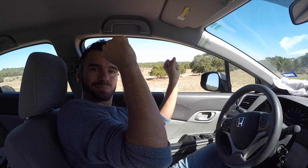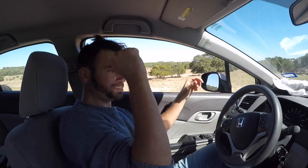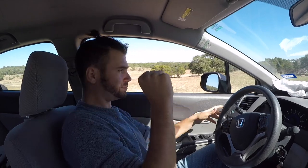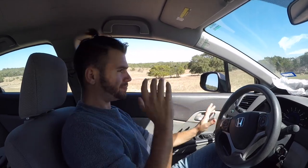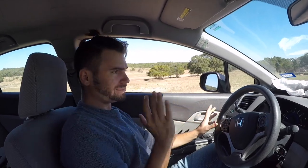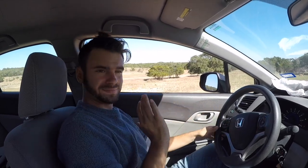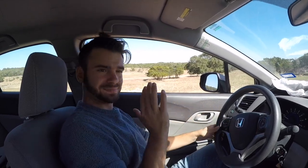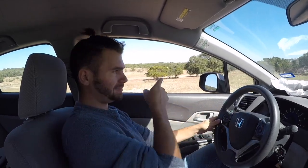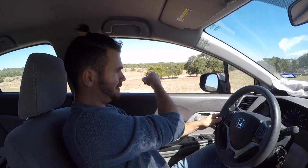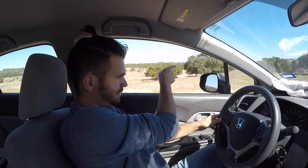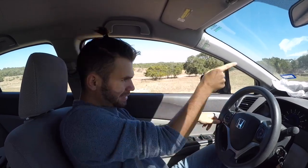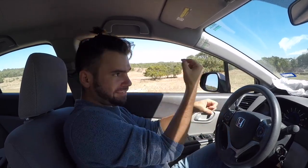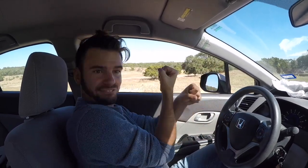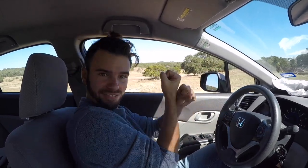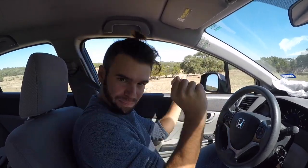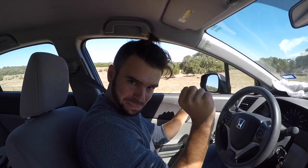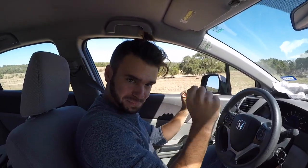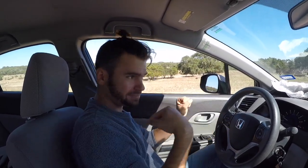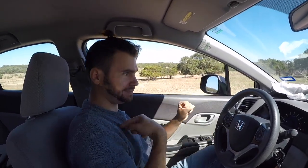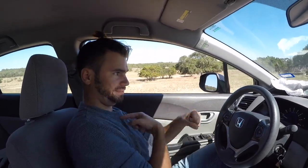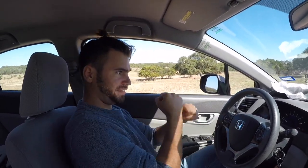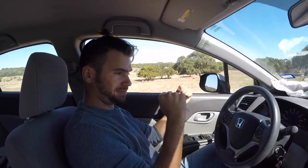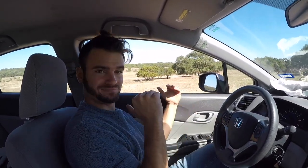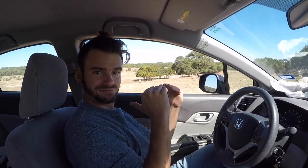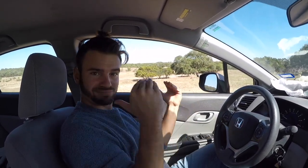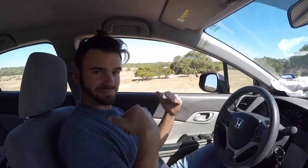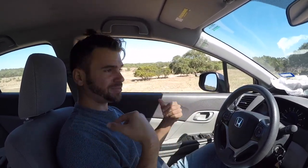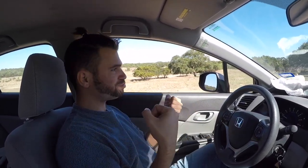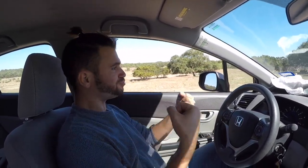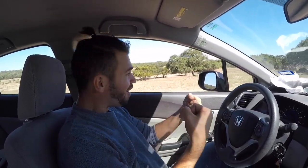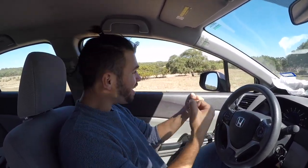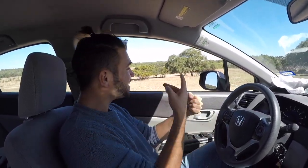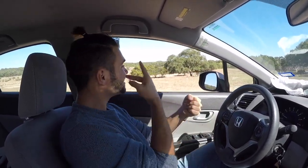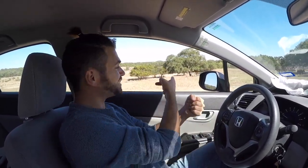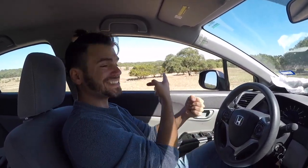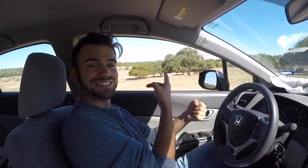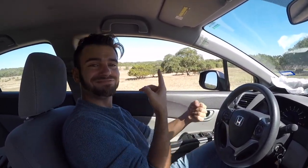If we want to see some animals, then they should be free to walk around. It's all about equality. We get free the same.